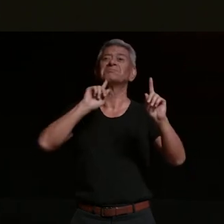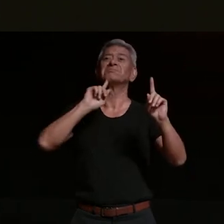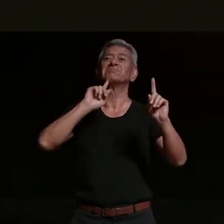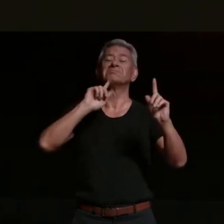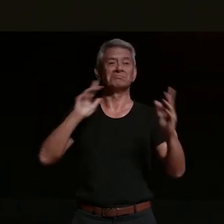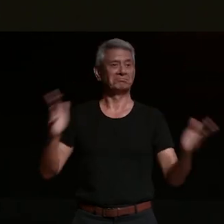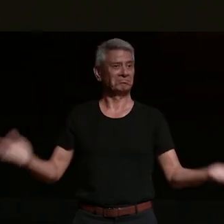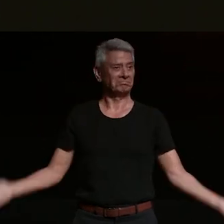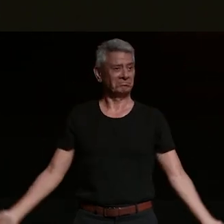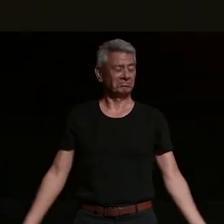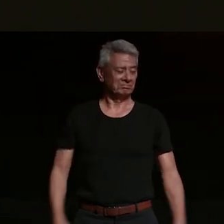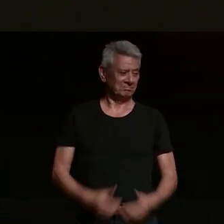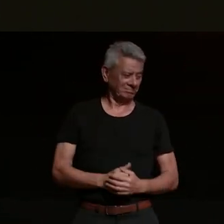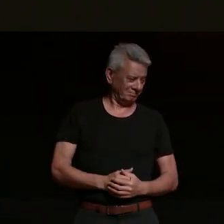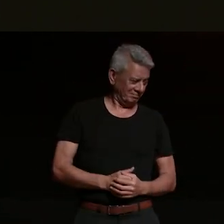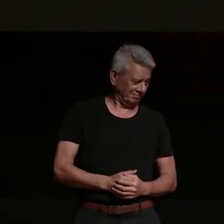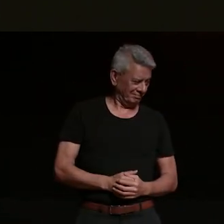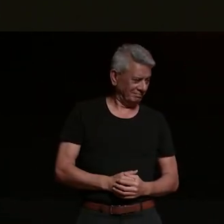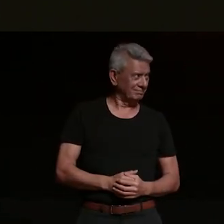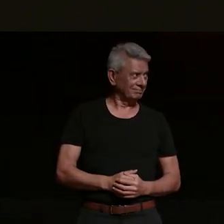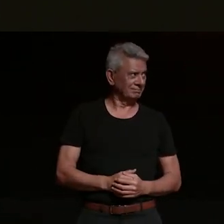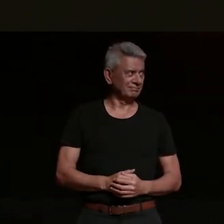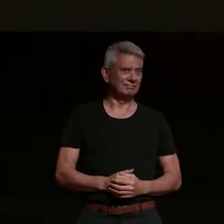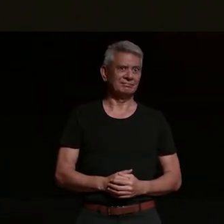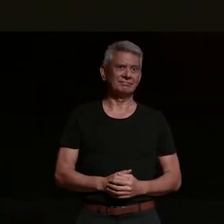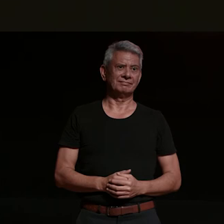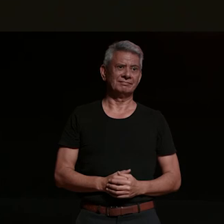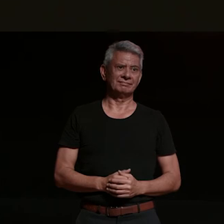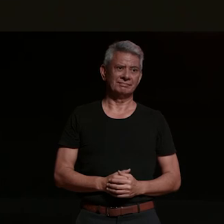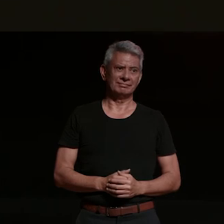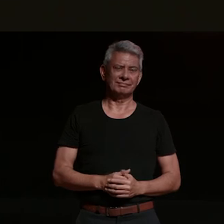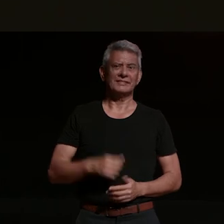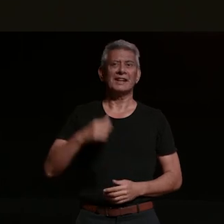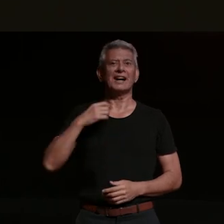um i want to start by acknowledging that we're meeting on stolen traditional land